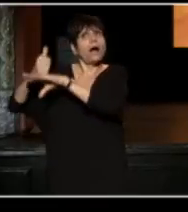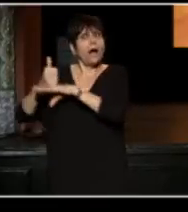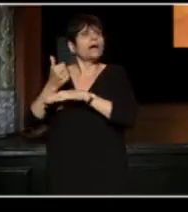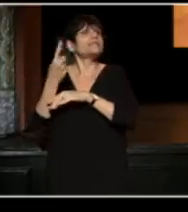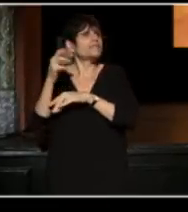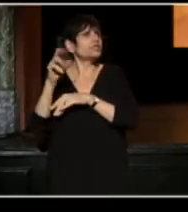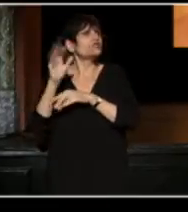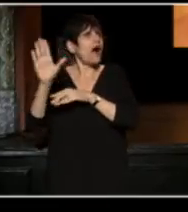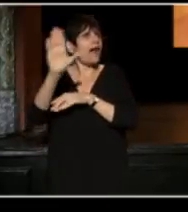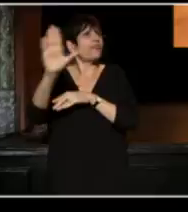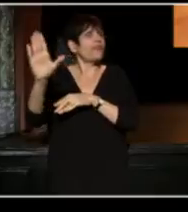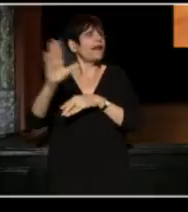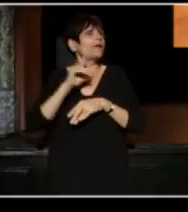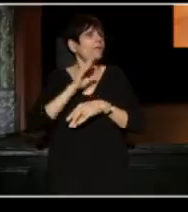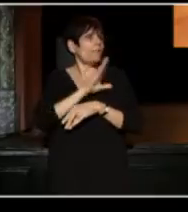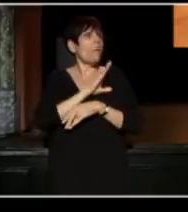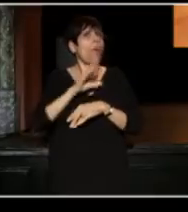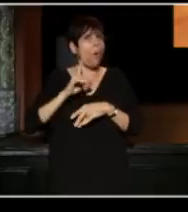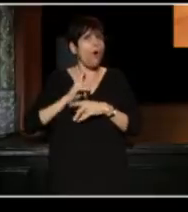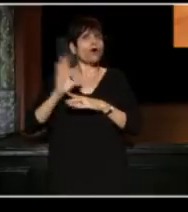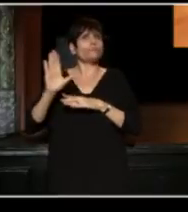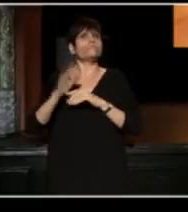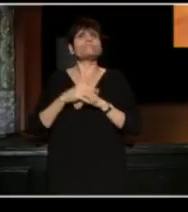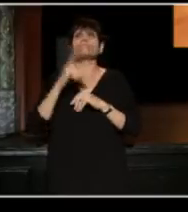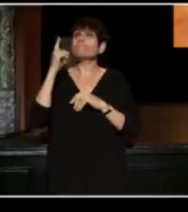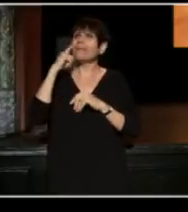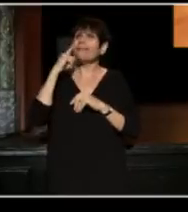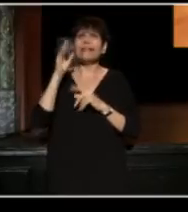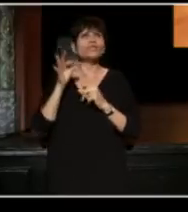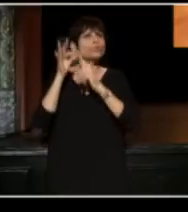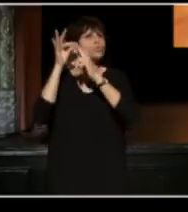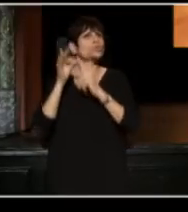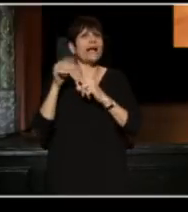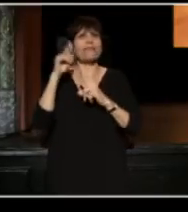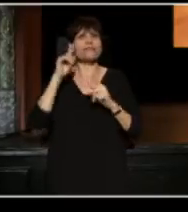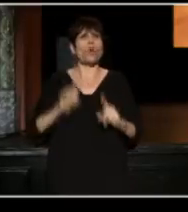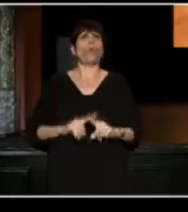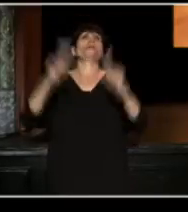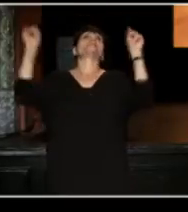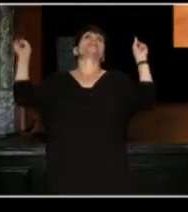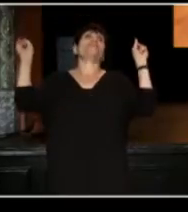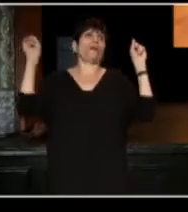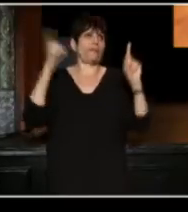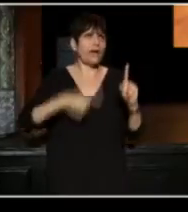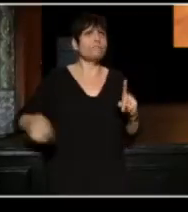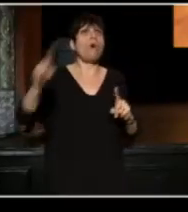I think that's unique, I think that's totally different than most theaters around the country,